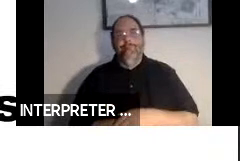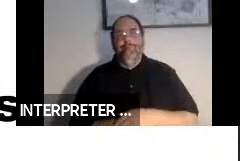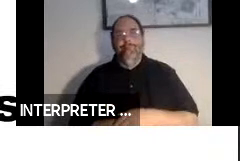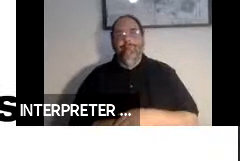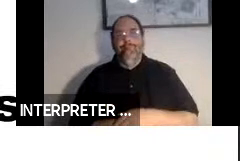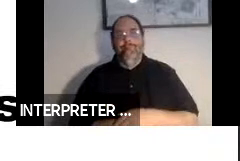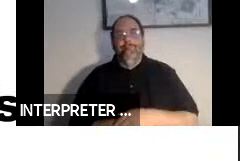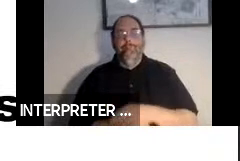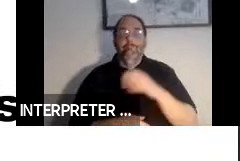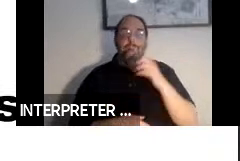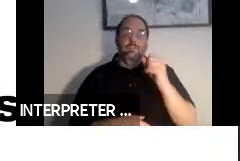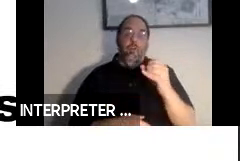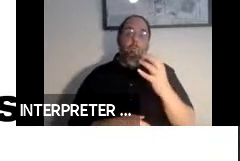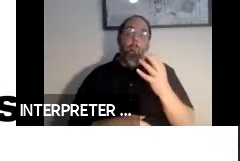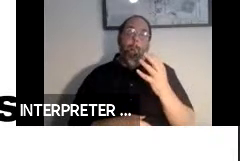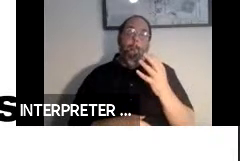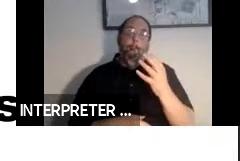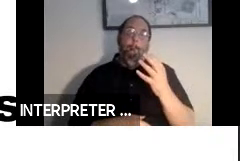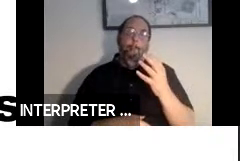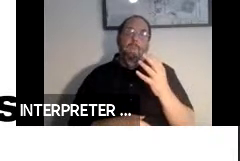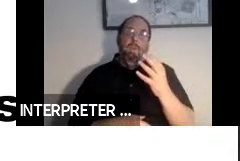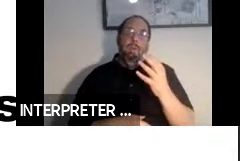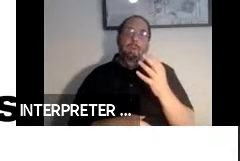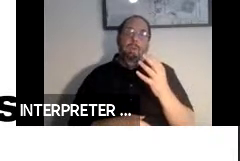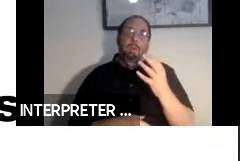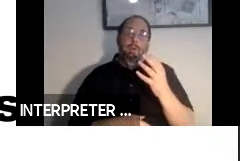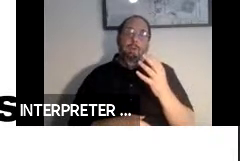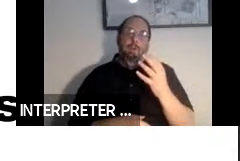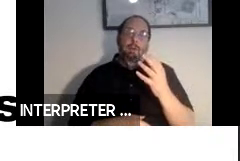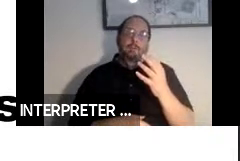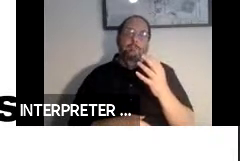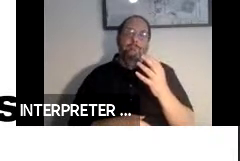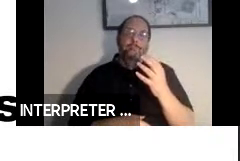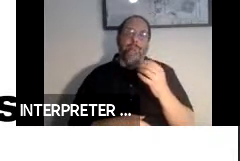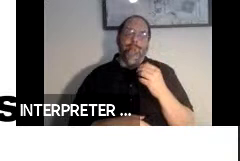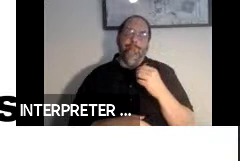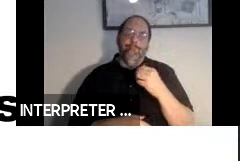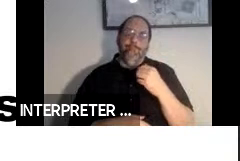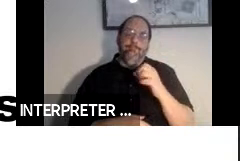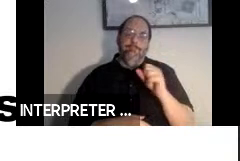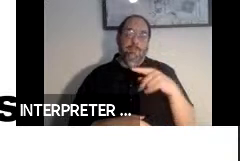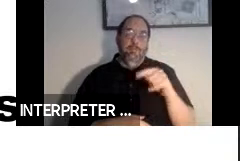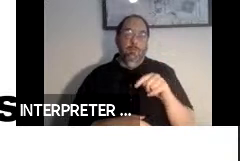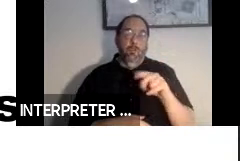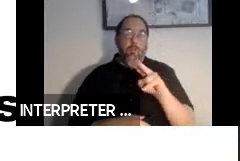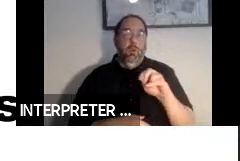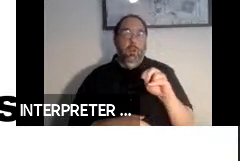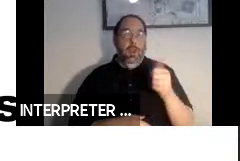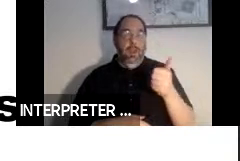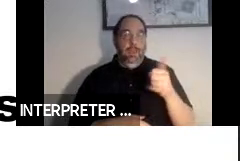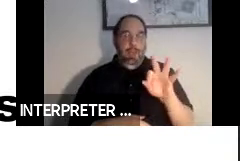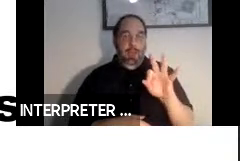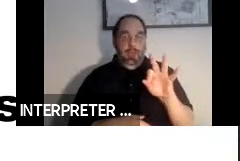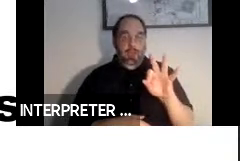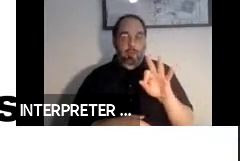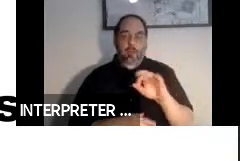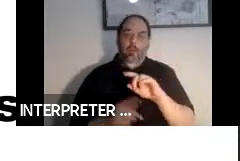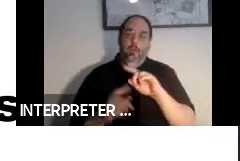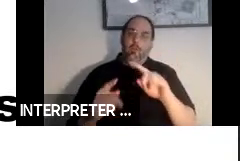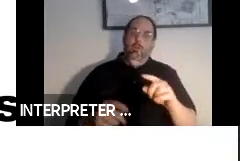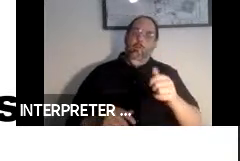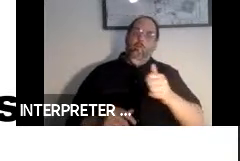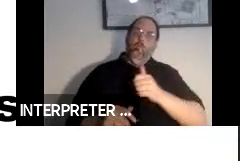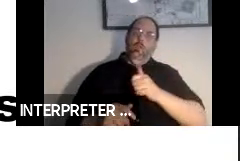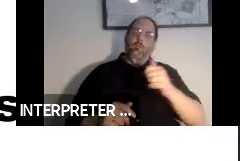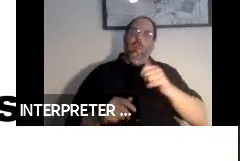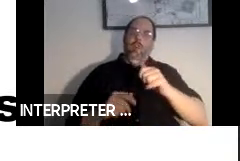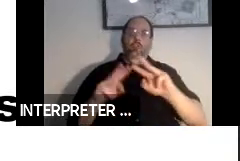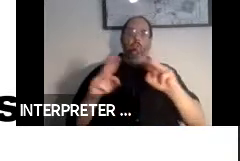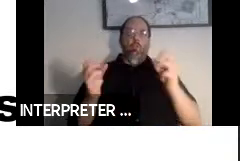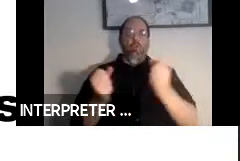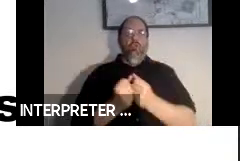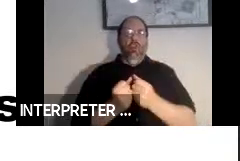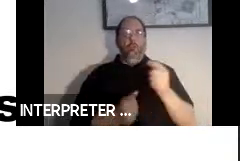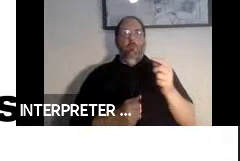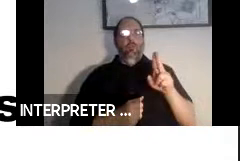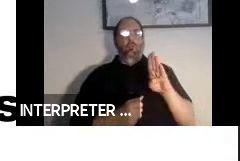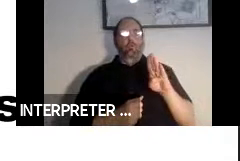So September of 2019 I held a transportation data workshop at Uber in California. And